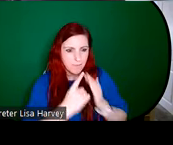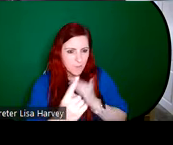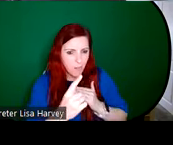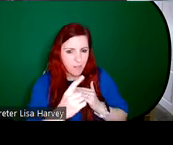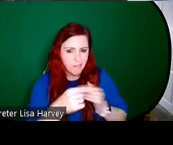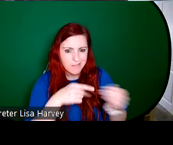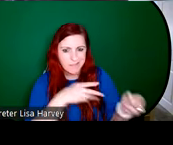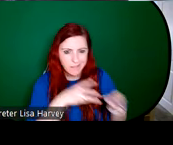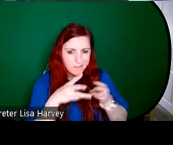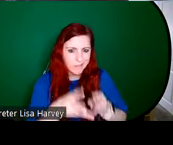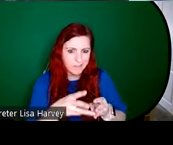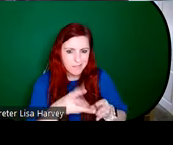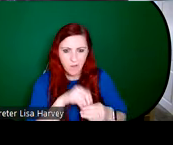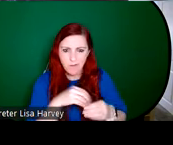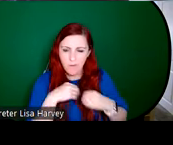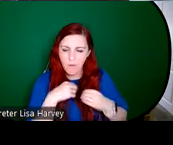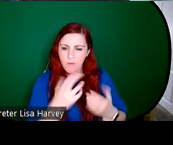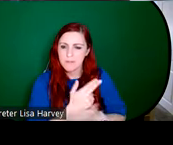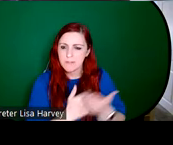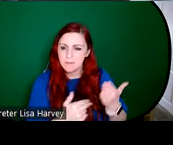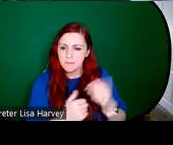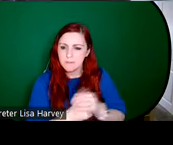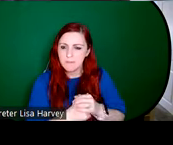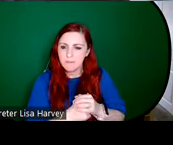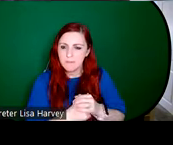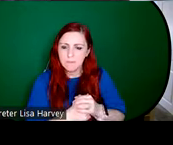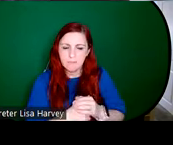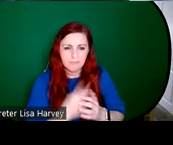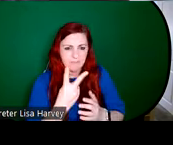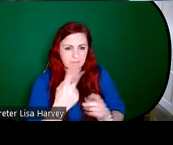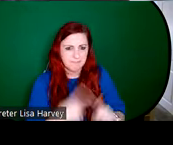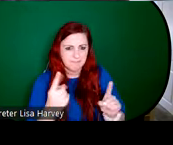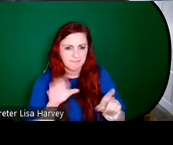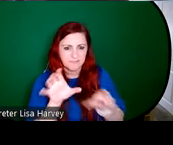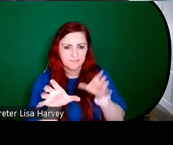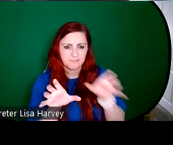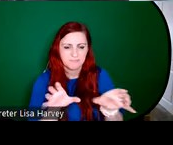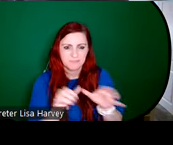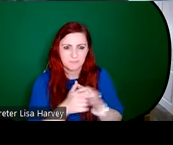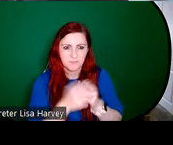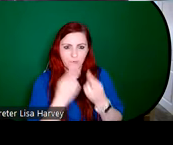And, you know, here we have two different very different representations of St.